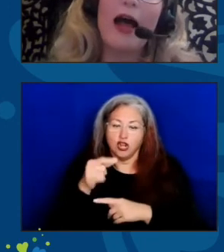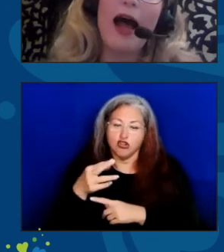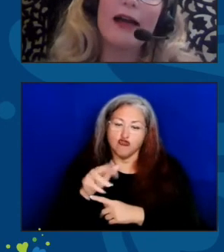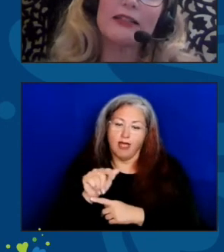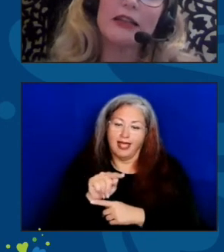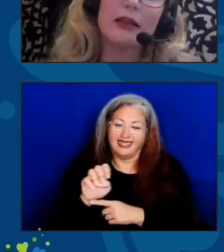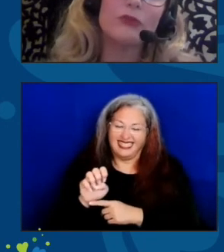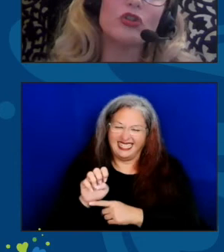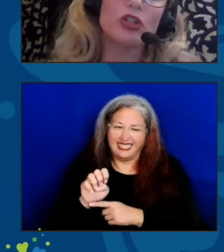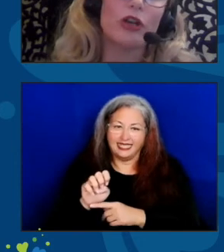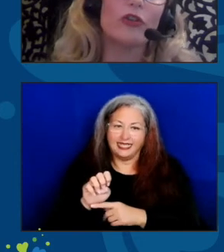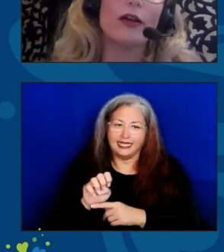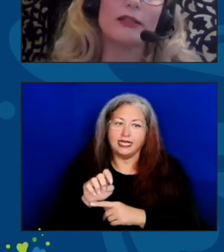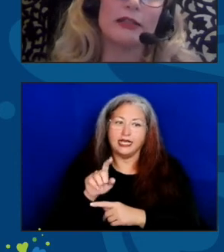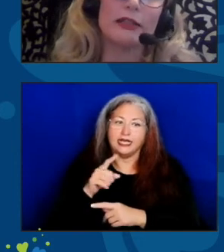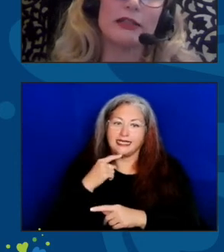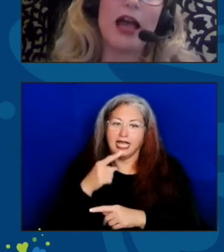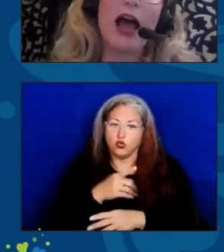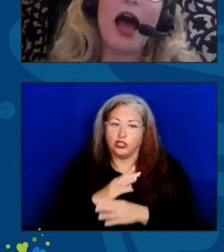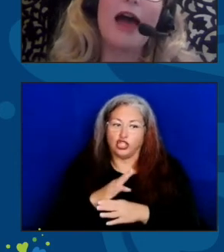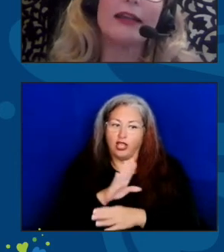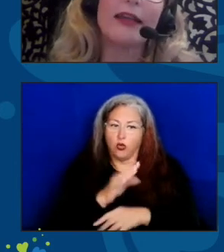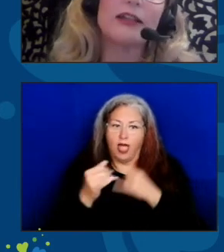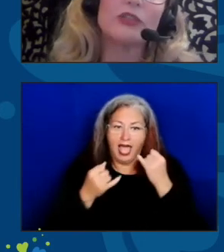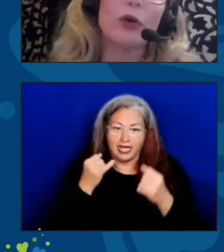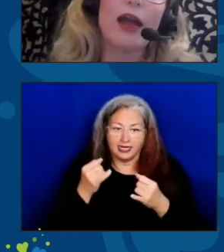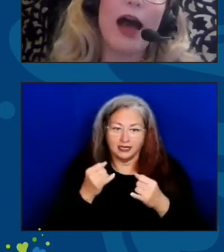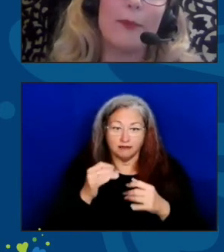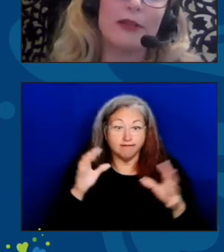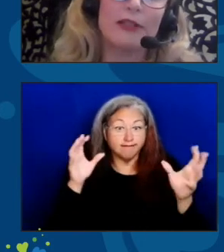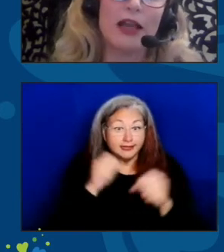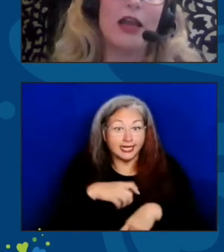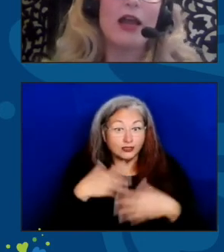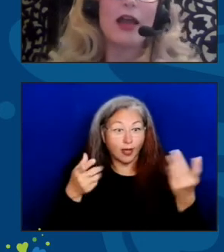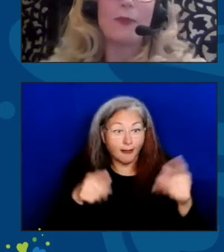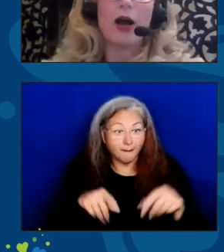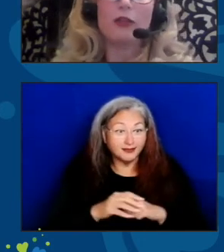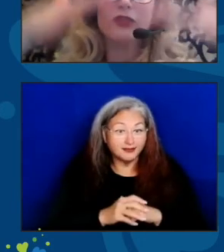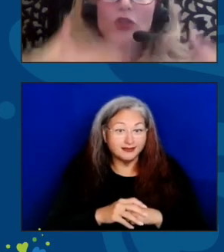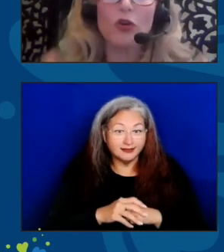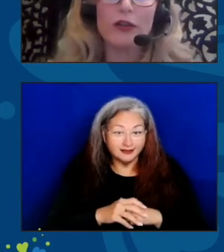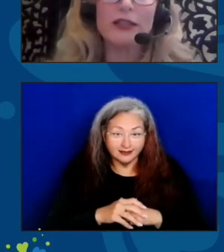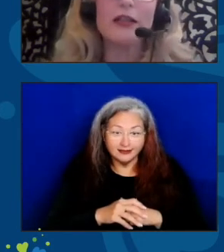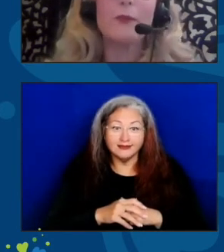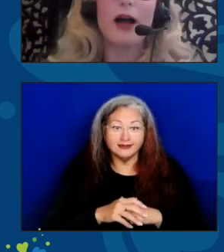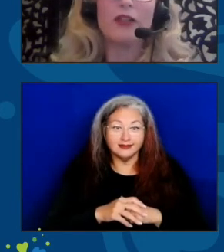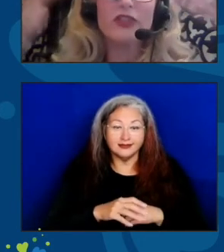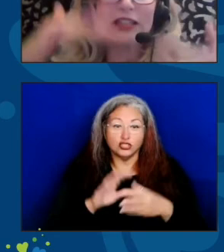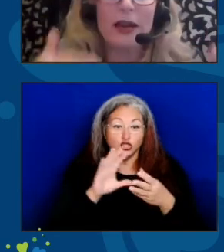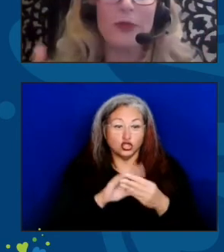asking them to share their ideas, and guess what happened? A pile of stories, pile of examples,